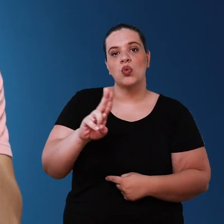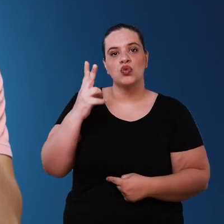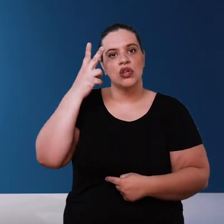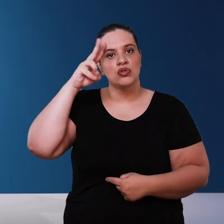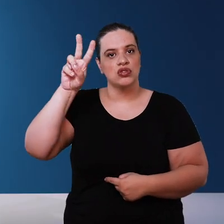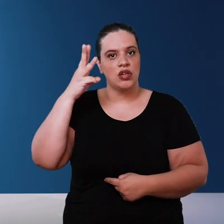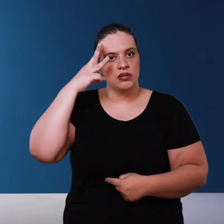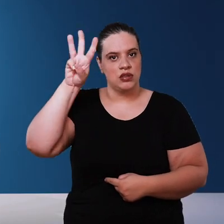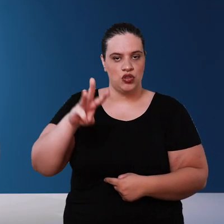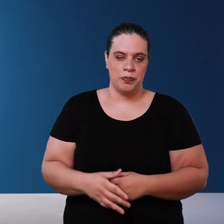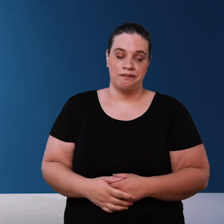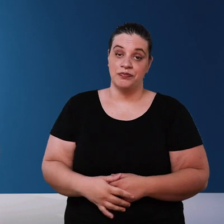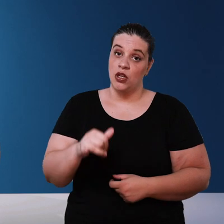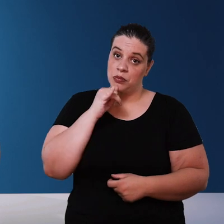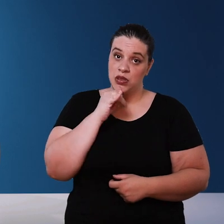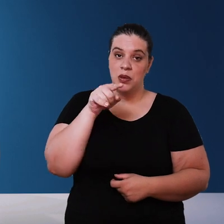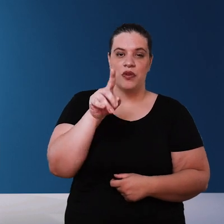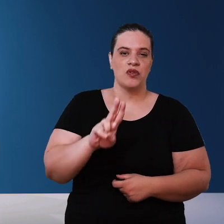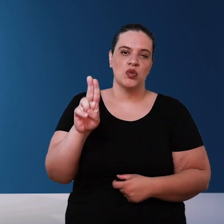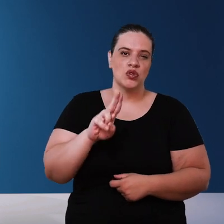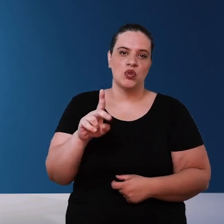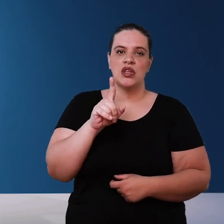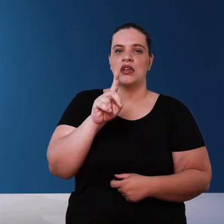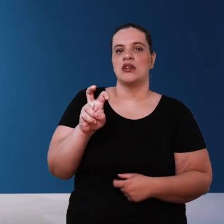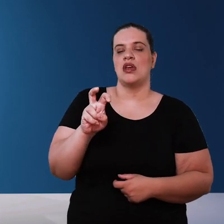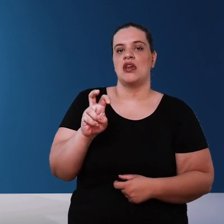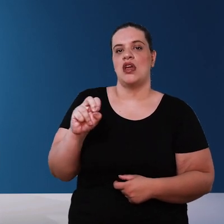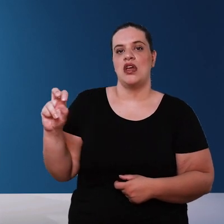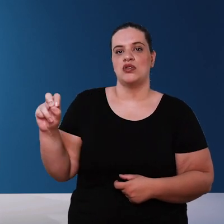three days for example let's say you consume 500 liters of water per day